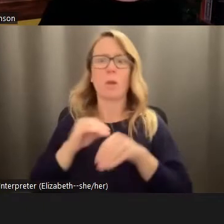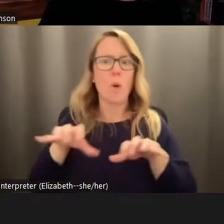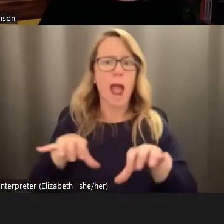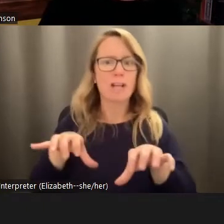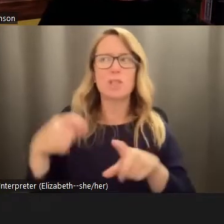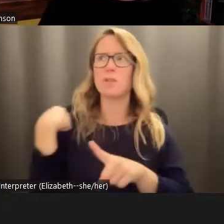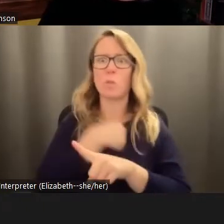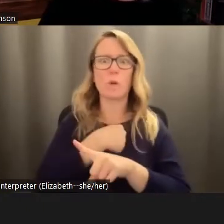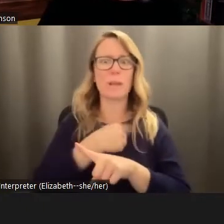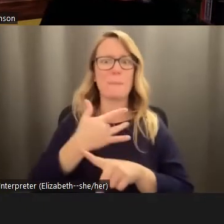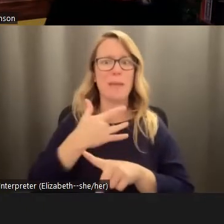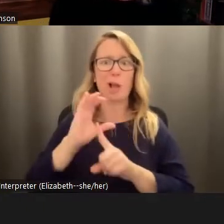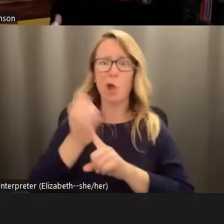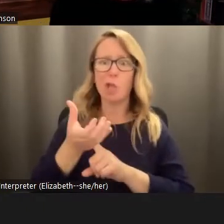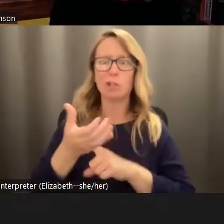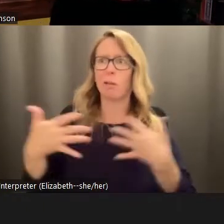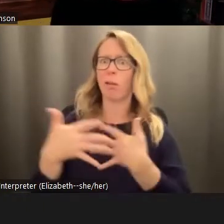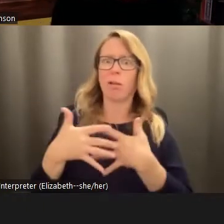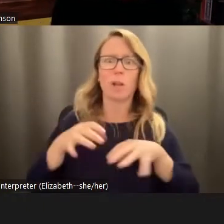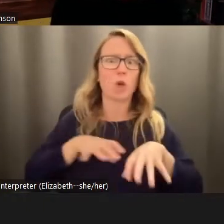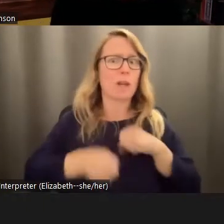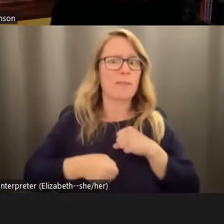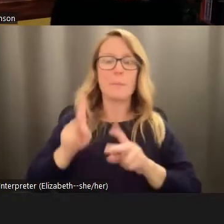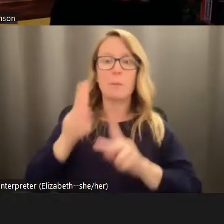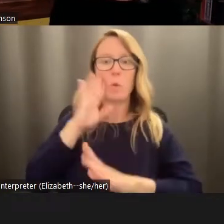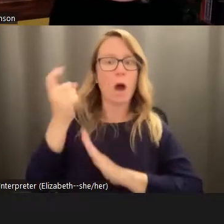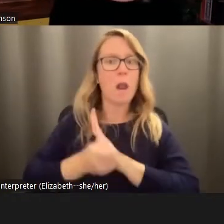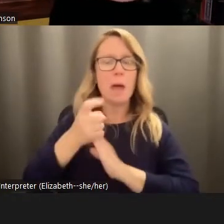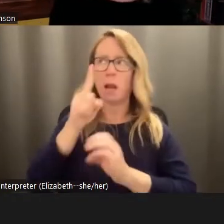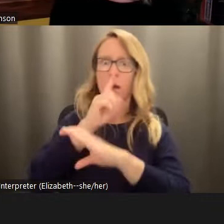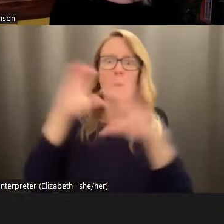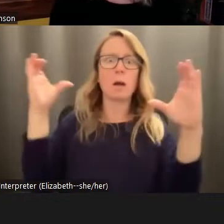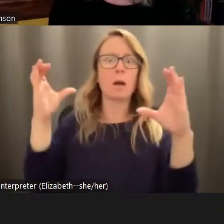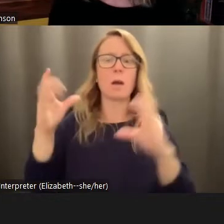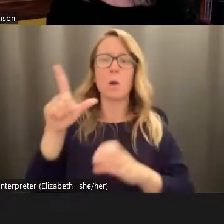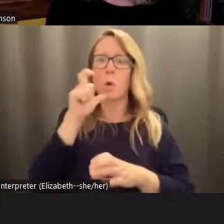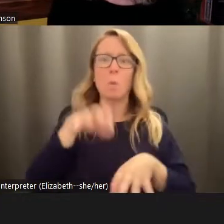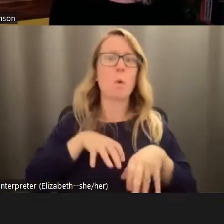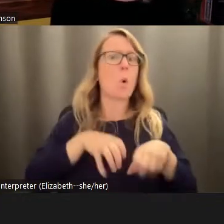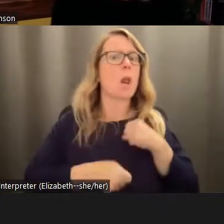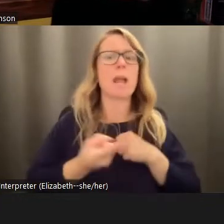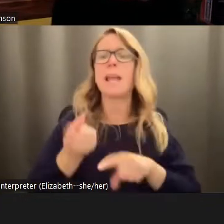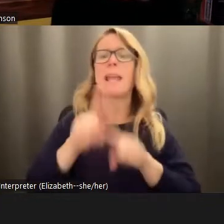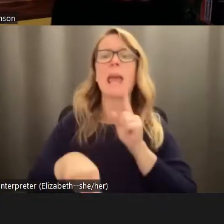phobic culture, where people automatically have this image of someone in mourning, who can't get out of bed because they're